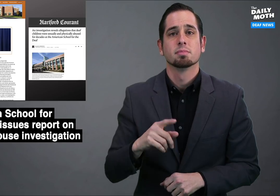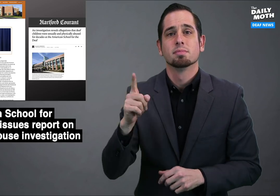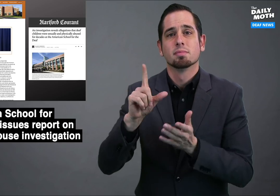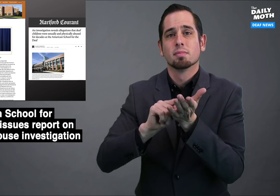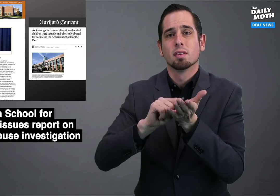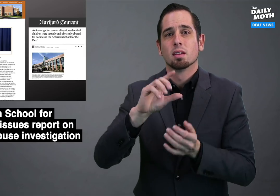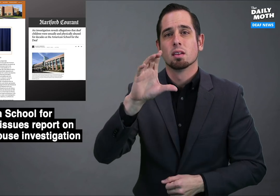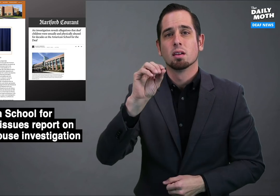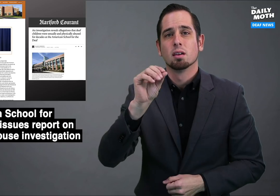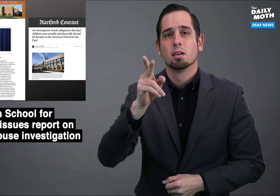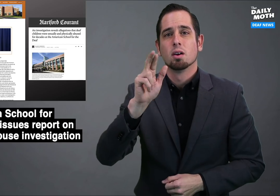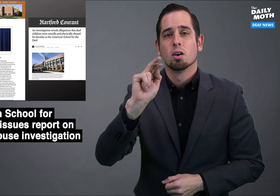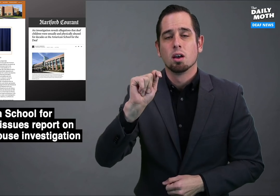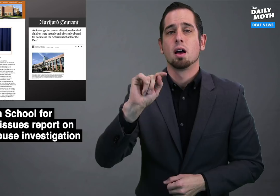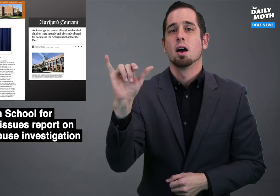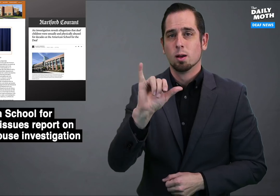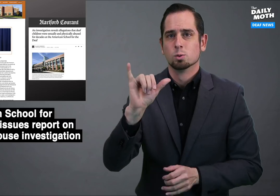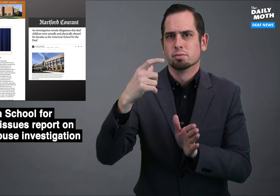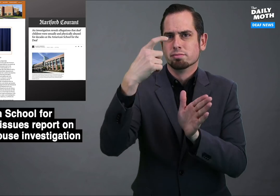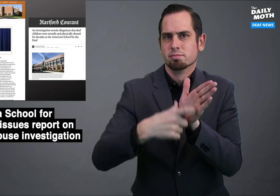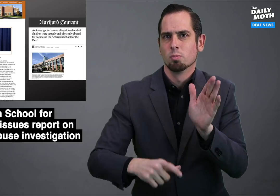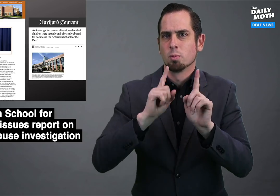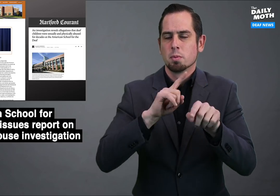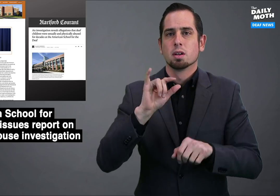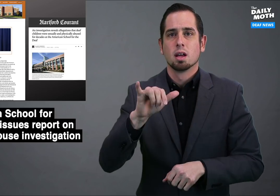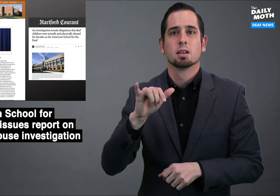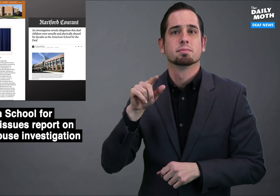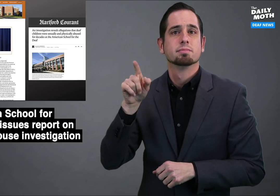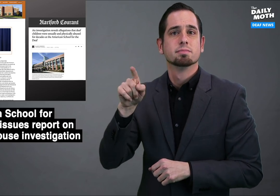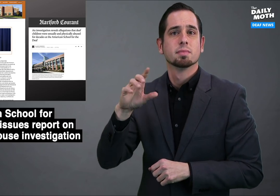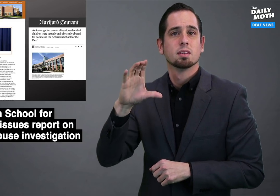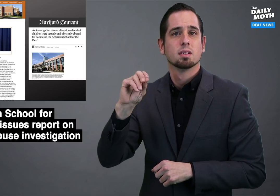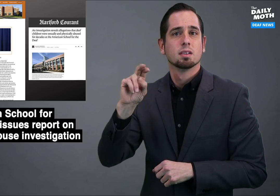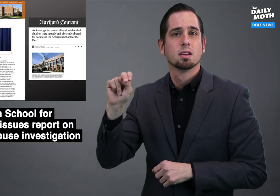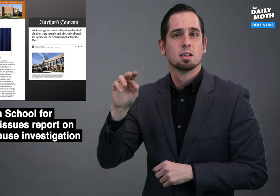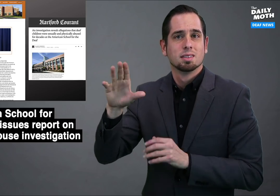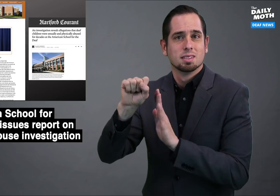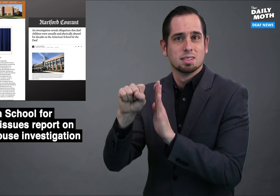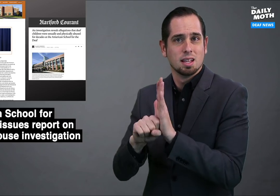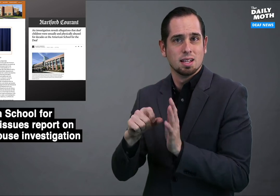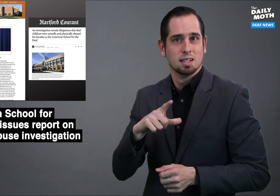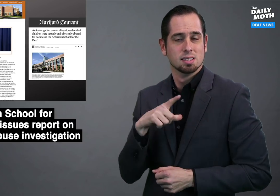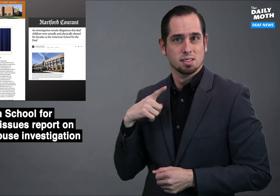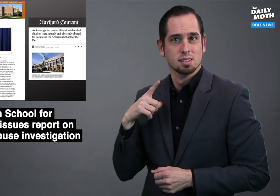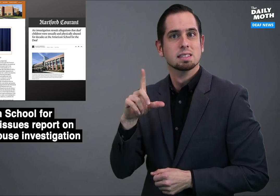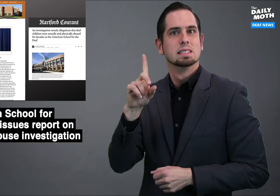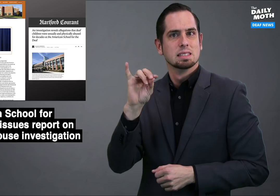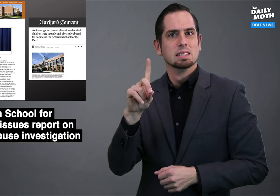The Courant also reported that the state legislature had